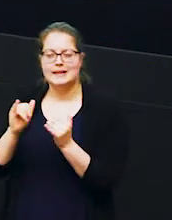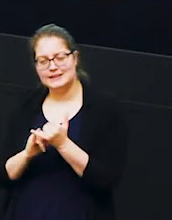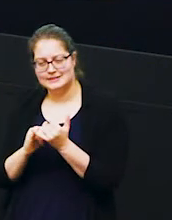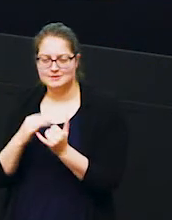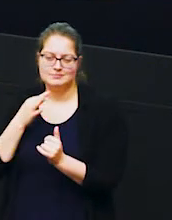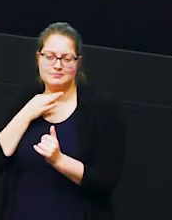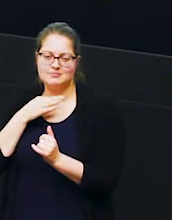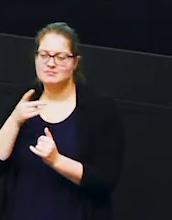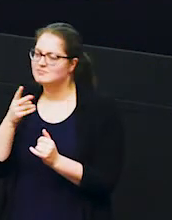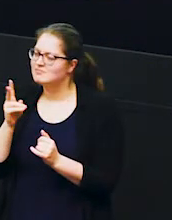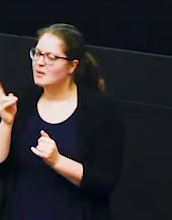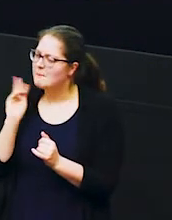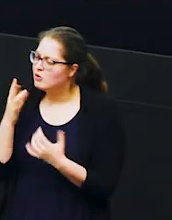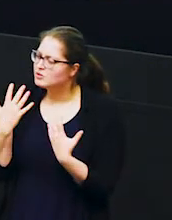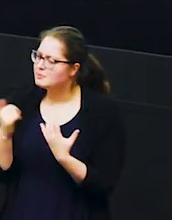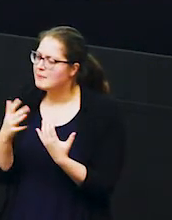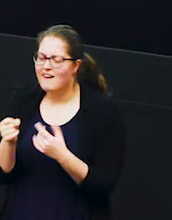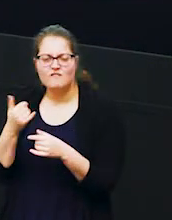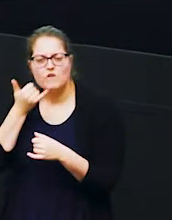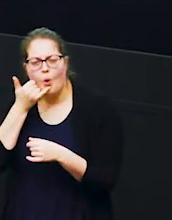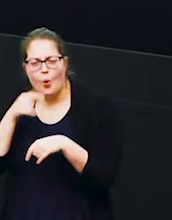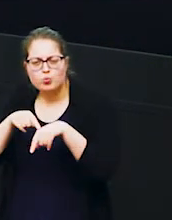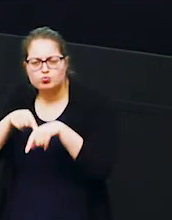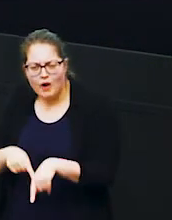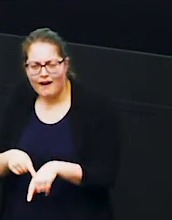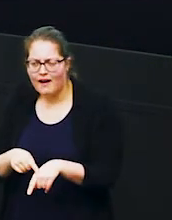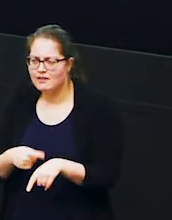mum and dad might have a tracking device in their phones that tell you where you are and